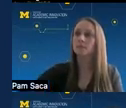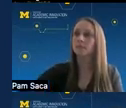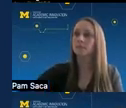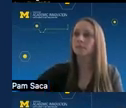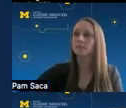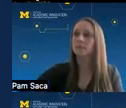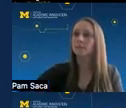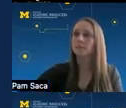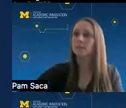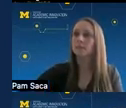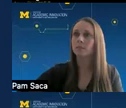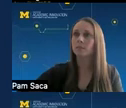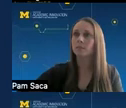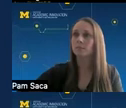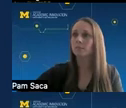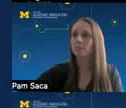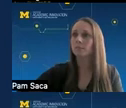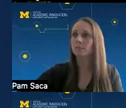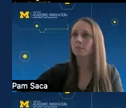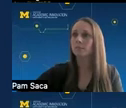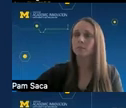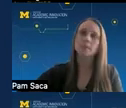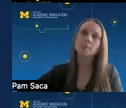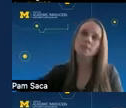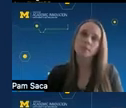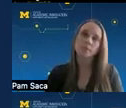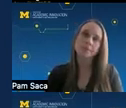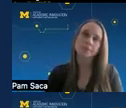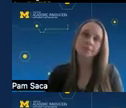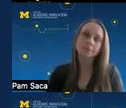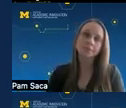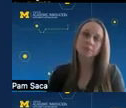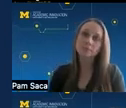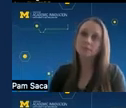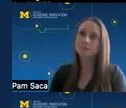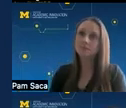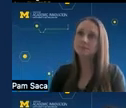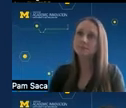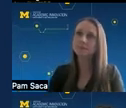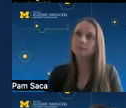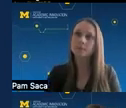and he works to make things easy to design develop and evaluate adaptive xr experiences in teaching